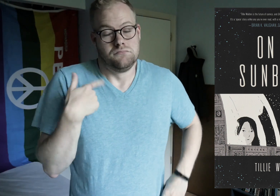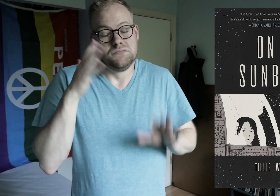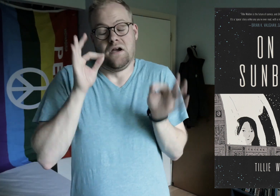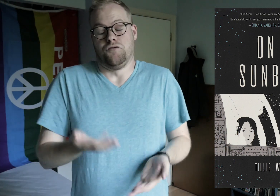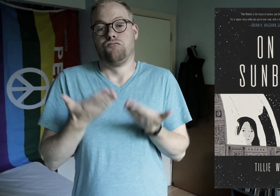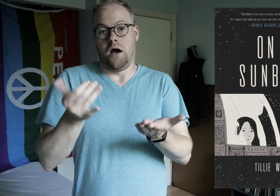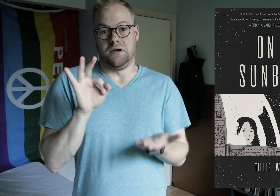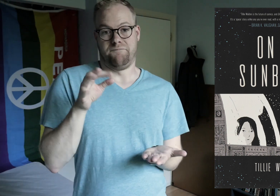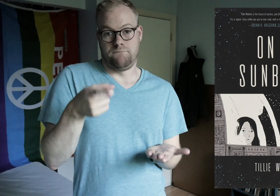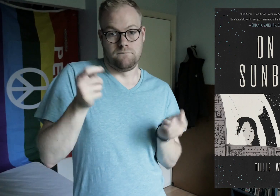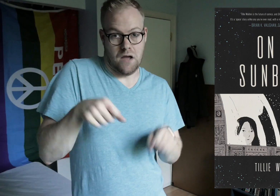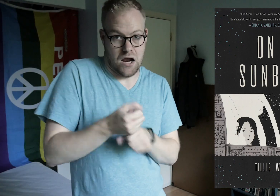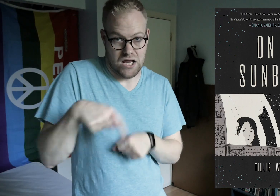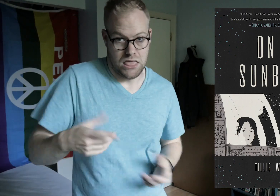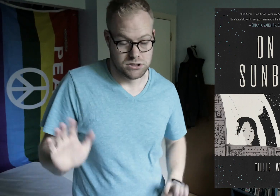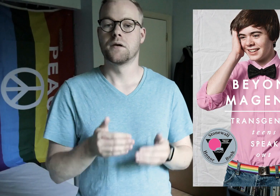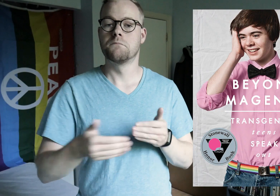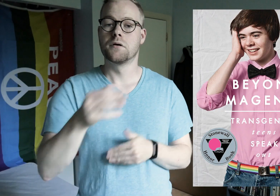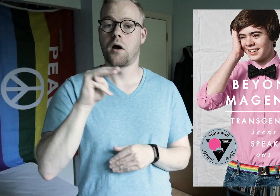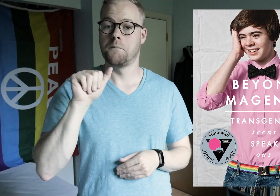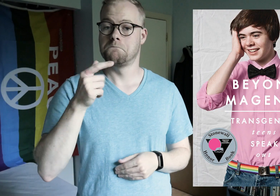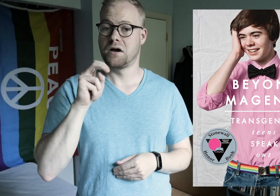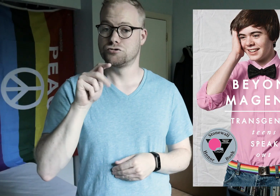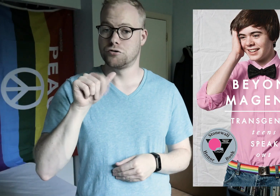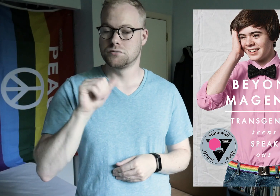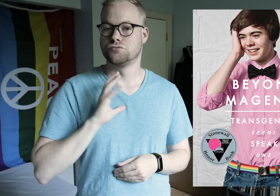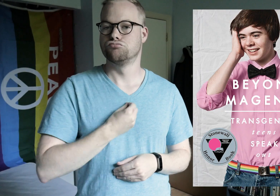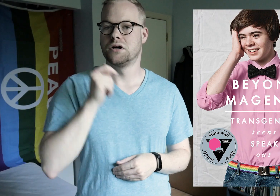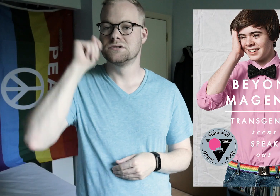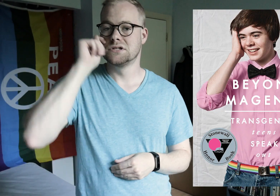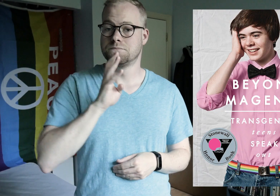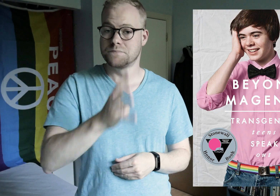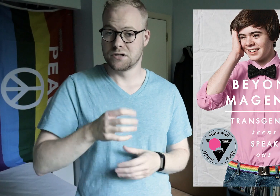I definitely recommend it if you can get this. Beyond Magenta: Transgender Teens Speak Out.